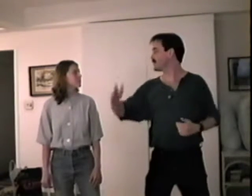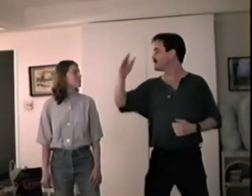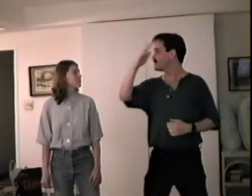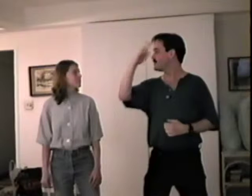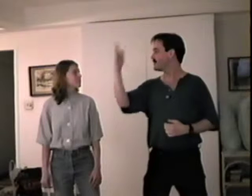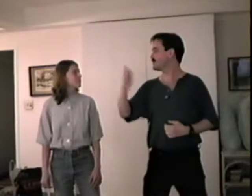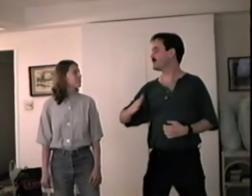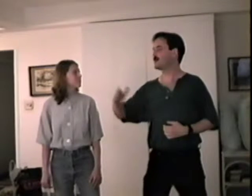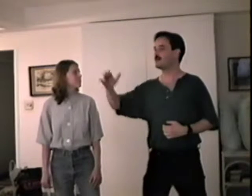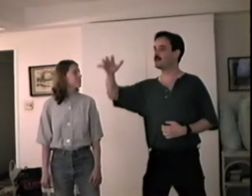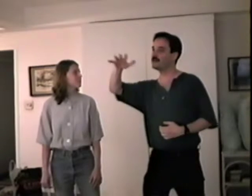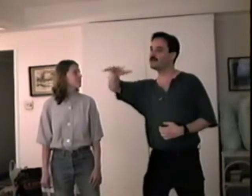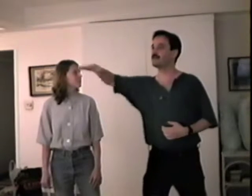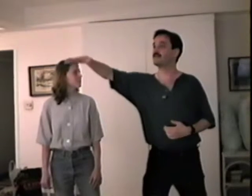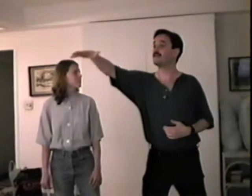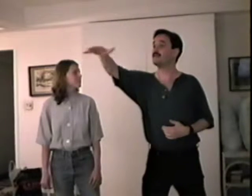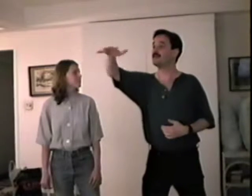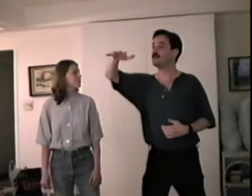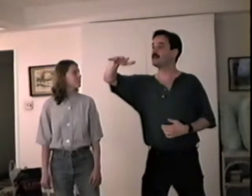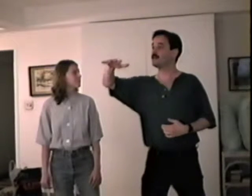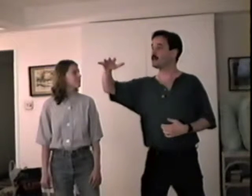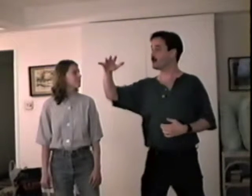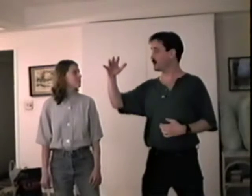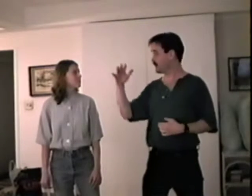Never Never Land.